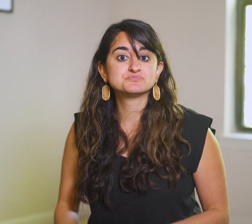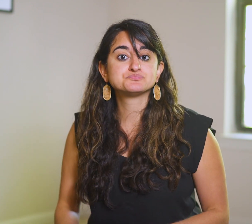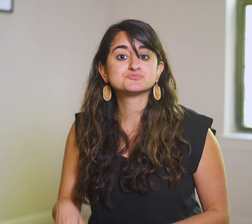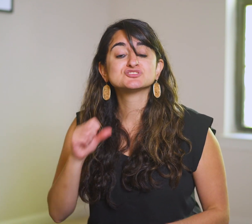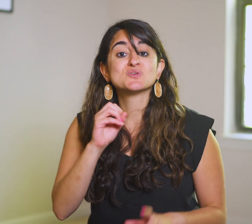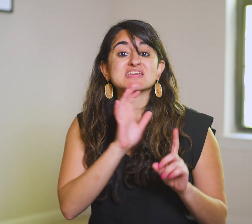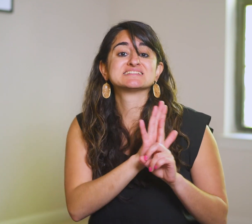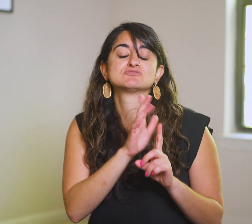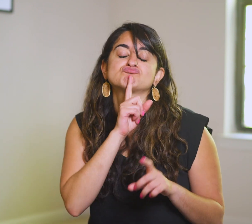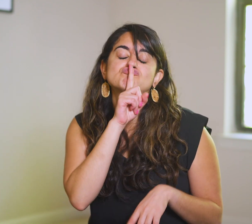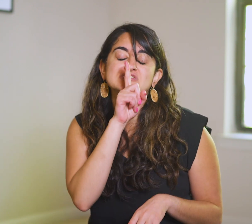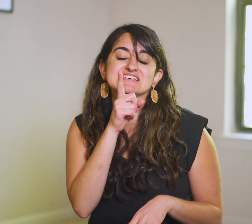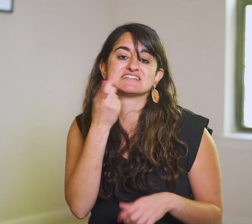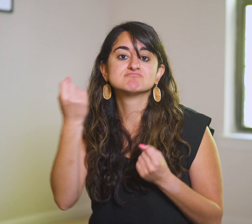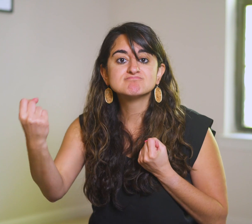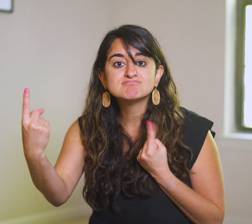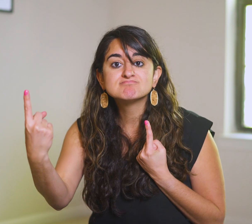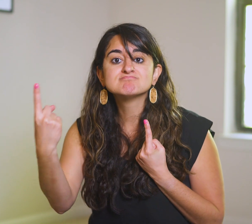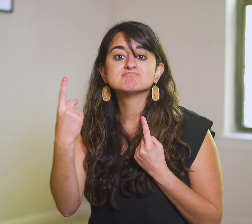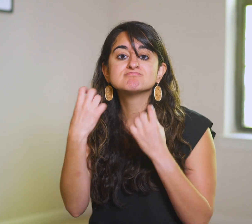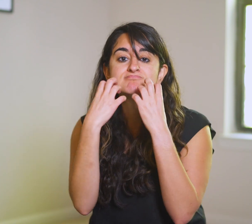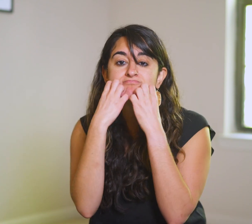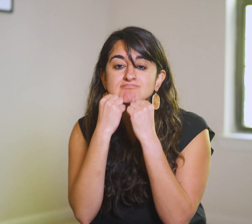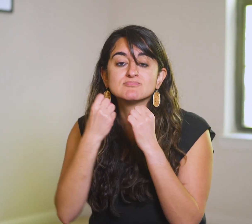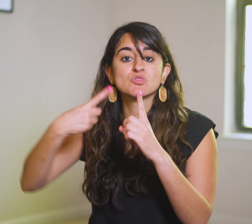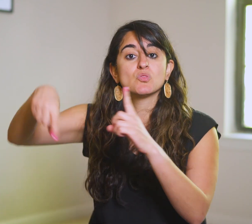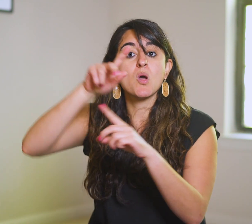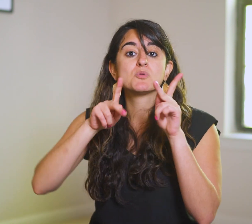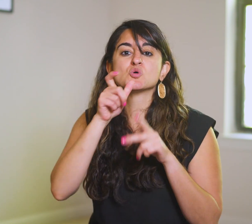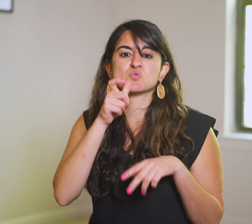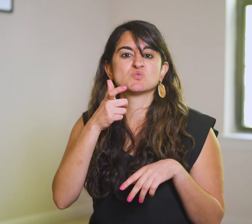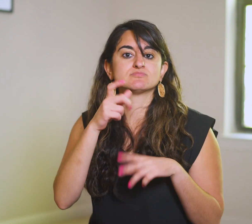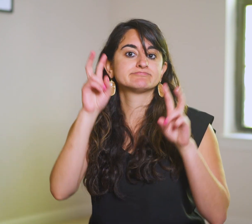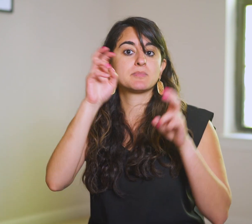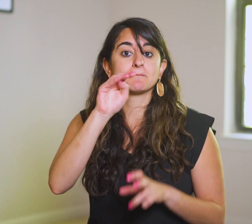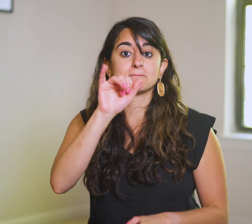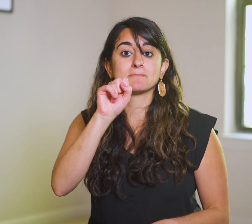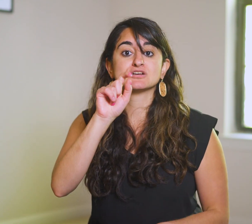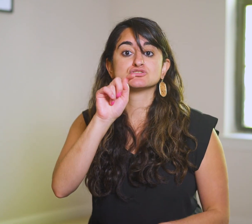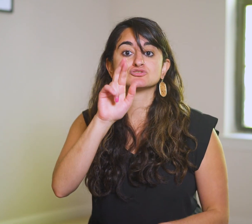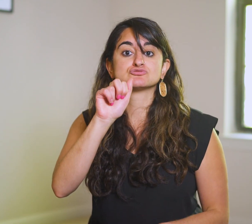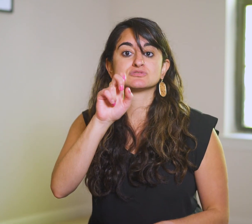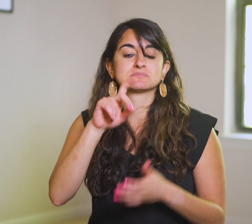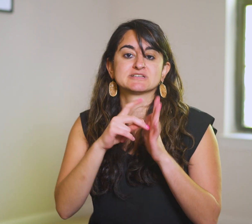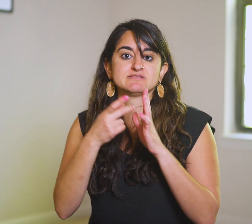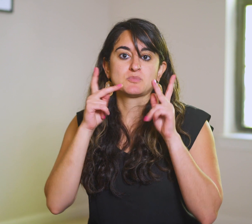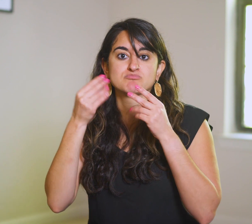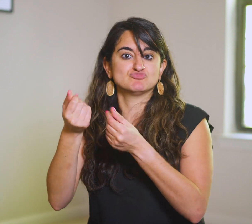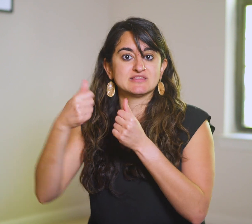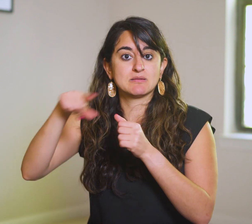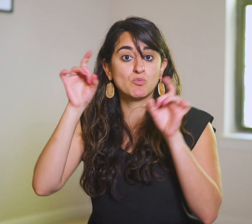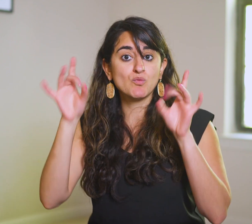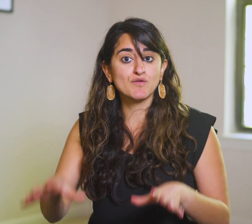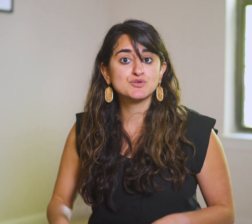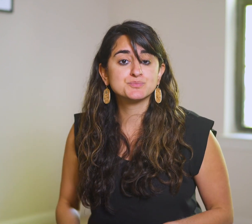so He’s compassionate toward others who are mistreated.